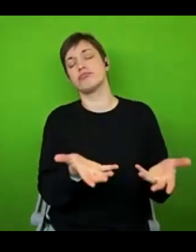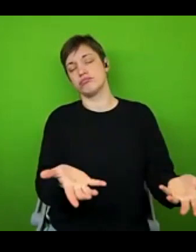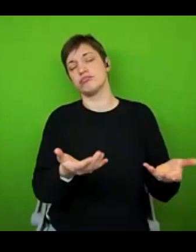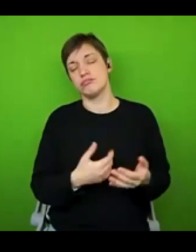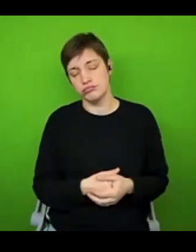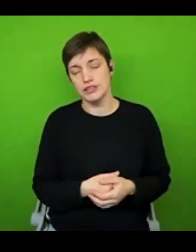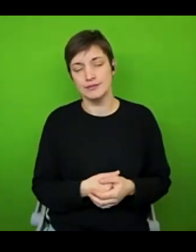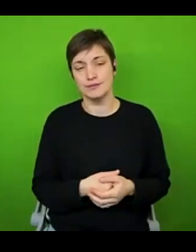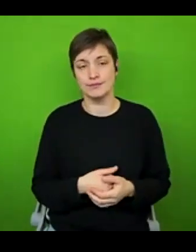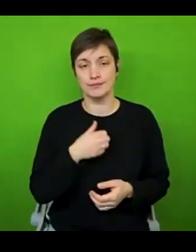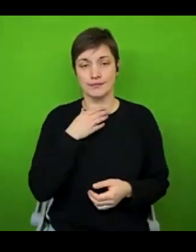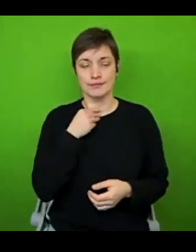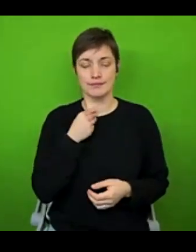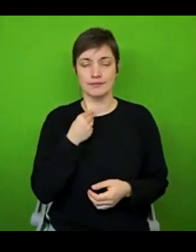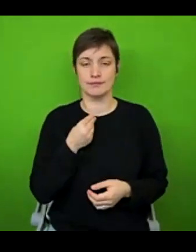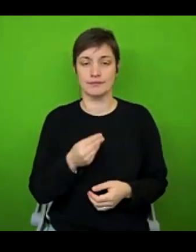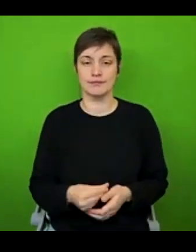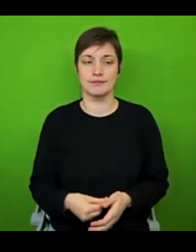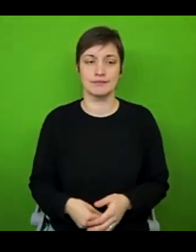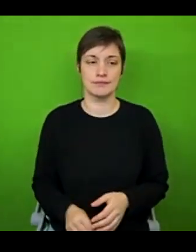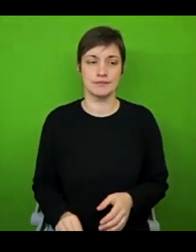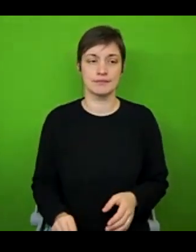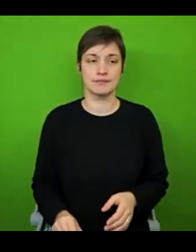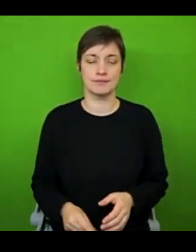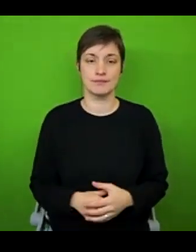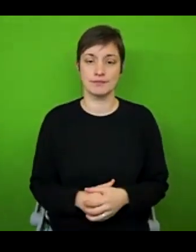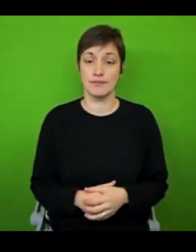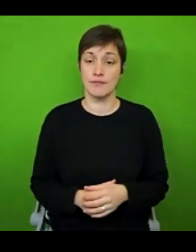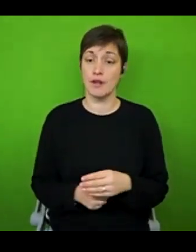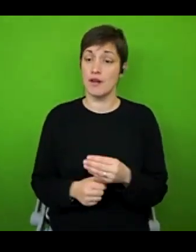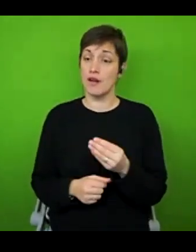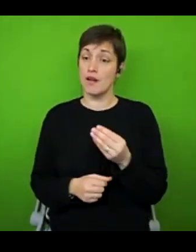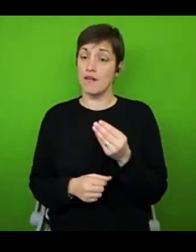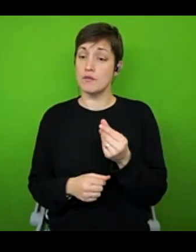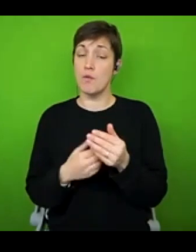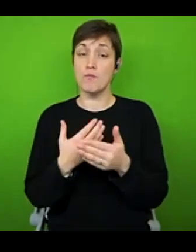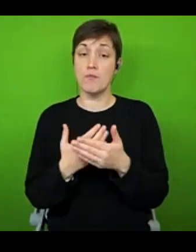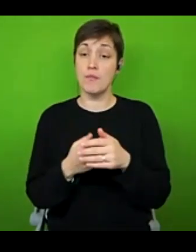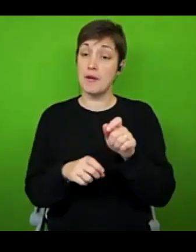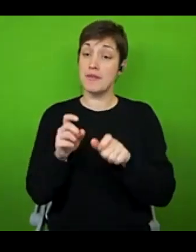Just gonna let a few more people in. Hi, everyone, if